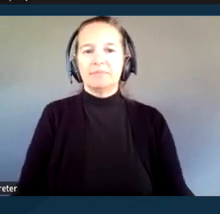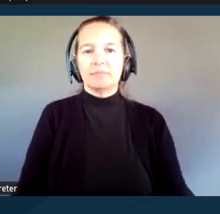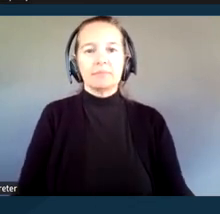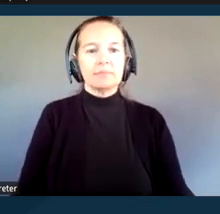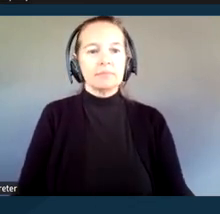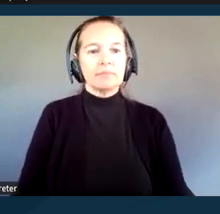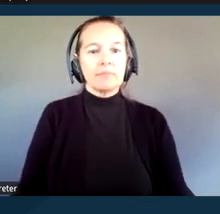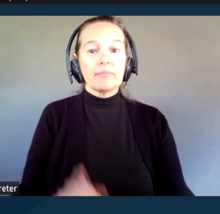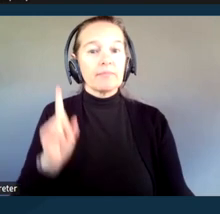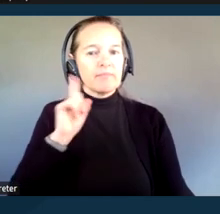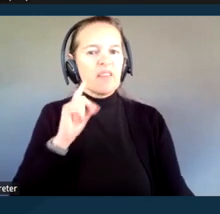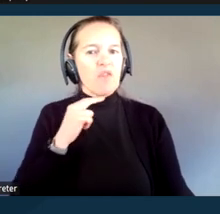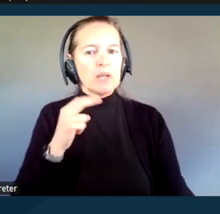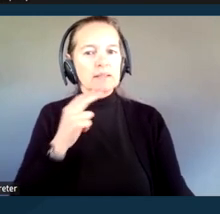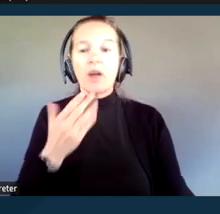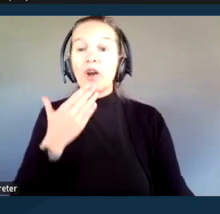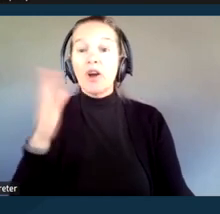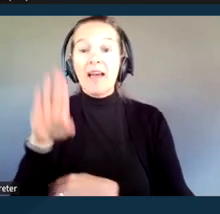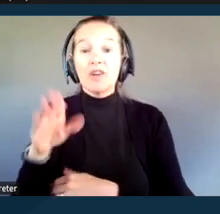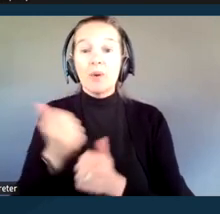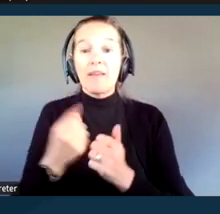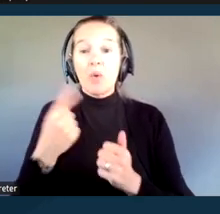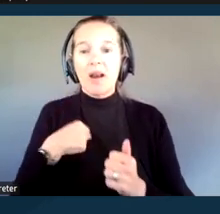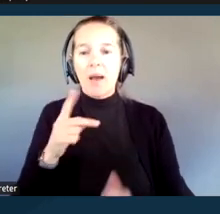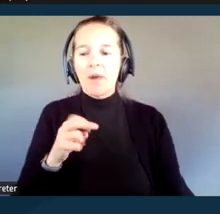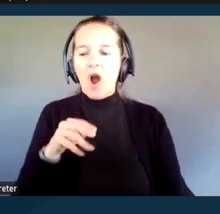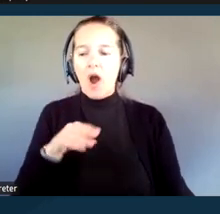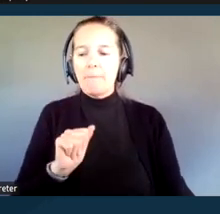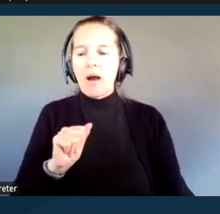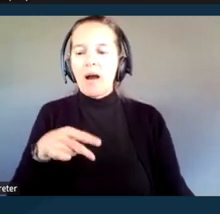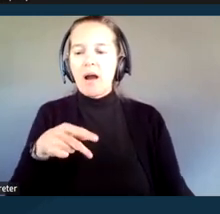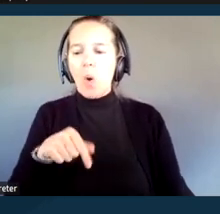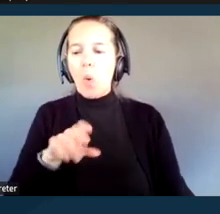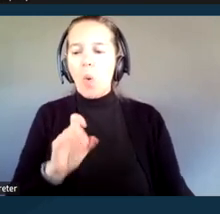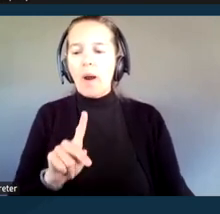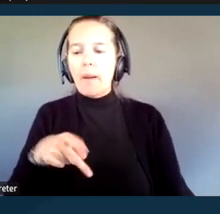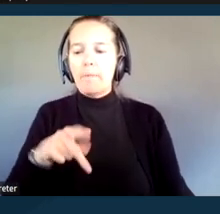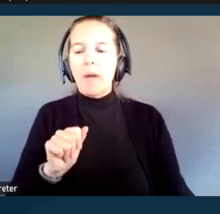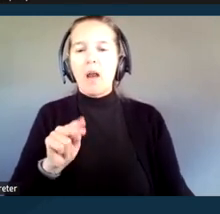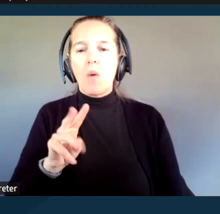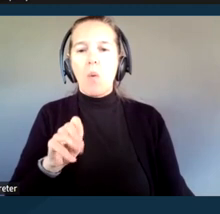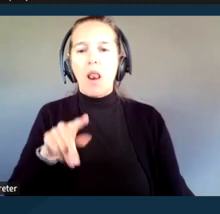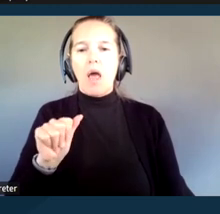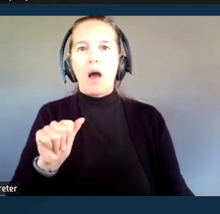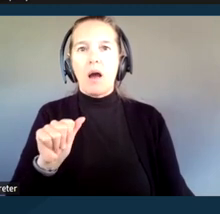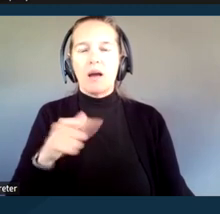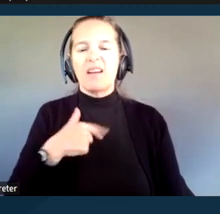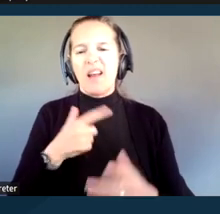[Karma] Hey, good afternoon everyone. I'm Karma Quick-Panwala. I'm the Director of Advocacy for the Community Alliance for Special Education.